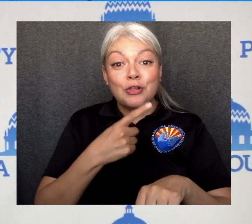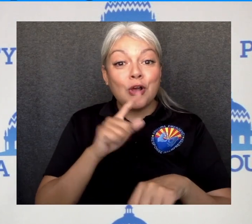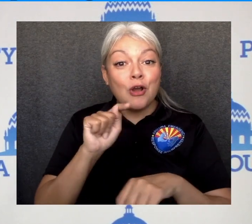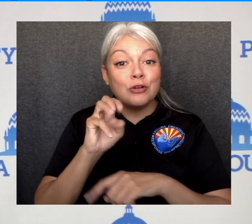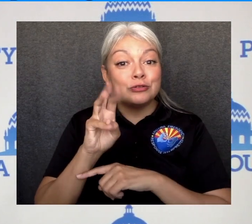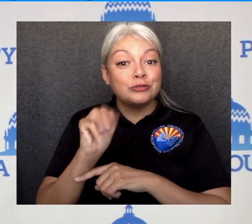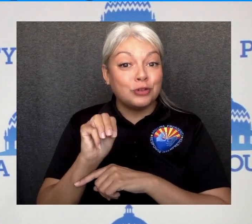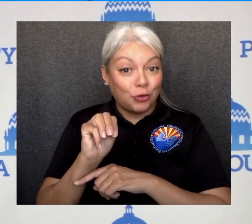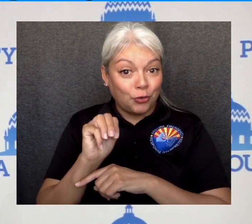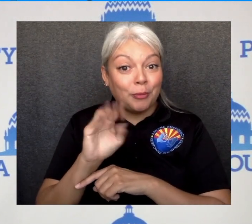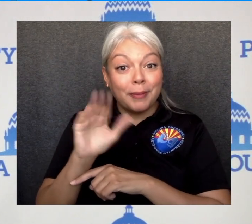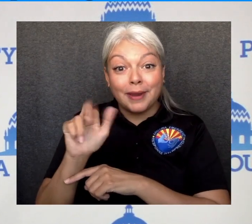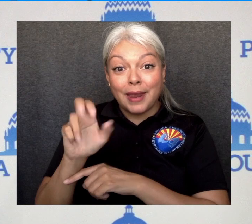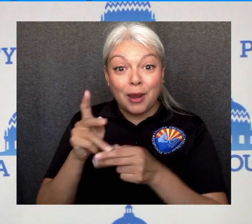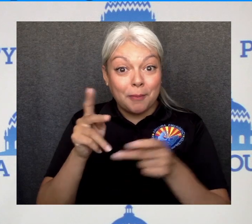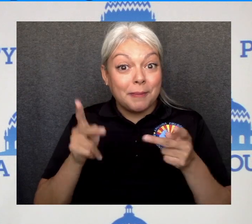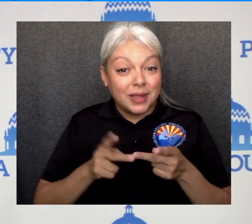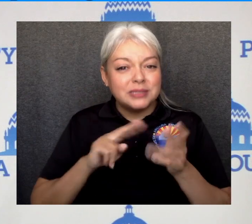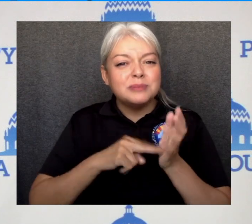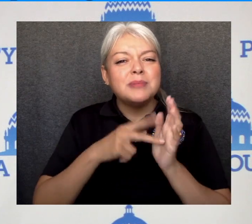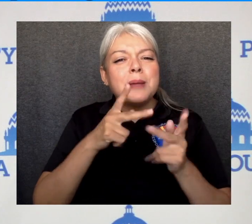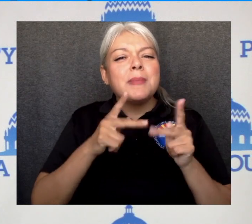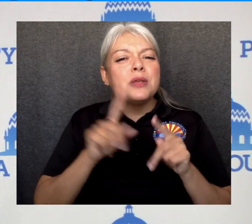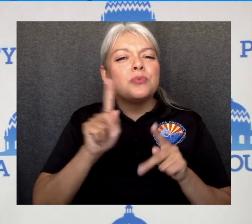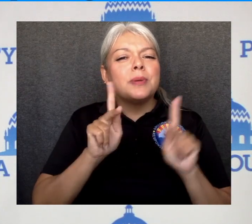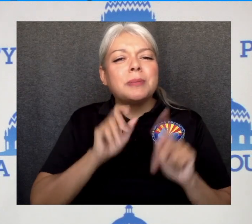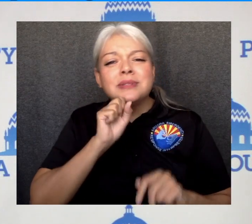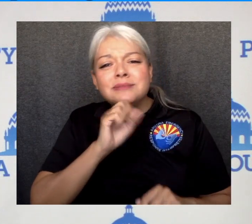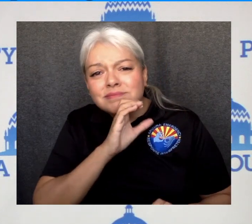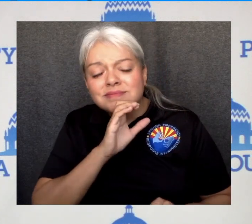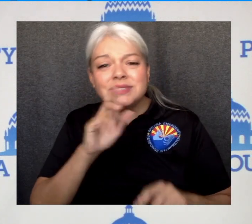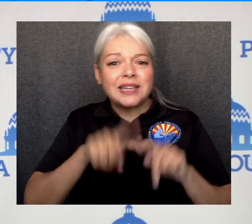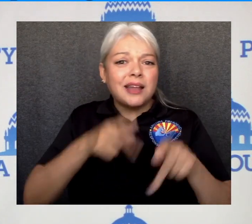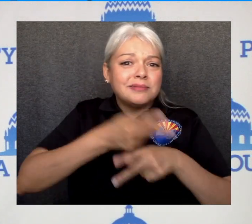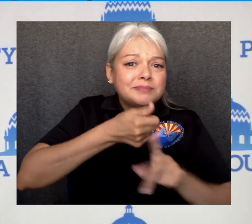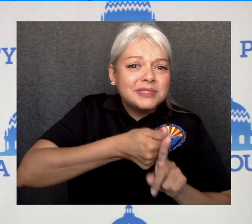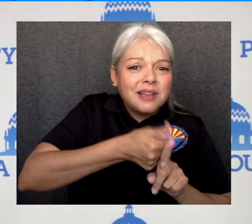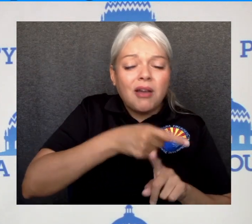As you may recall, at the very beginning of the epidemic, many of the cases focused on